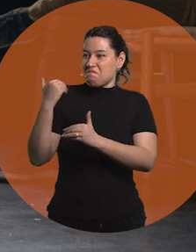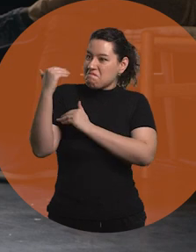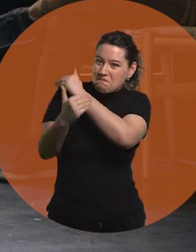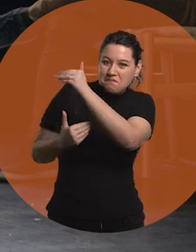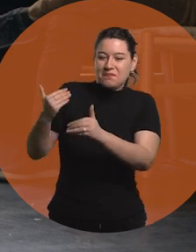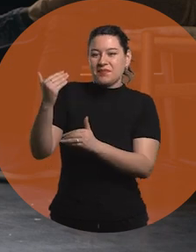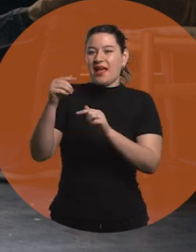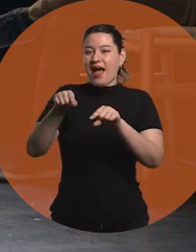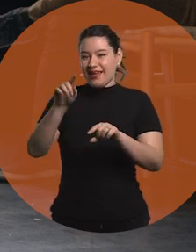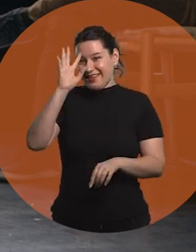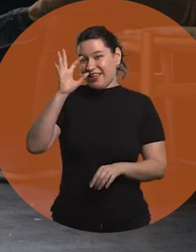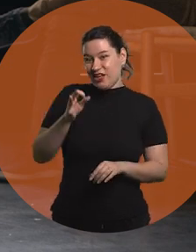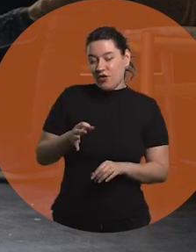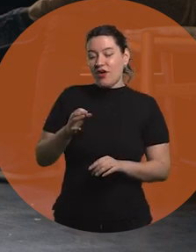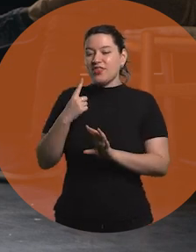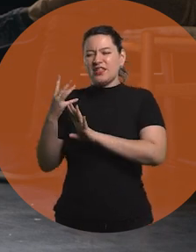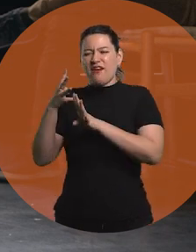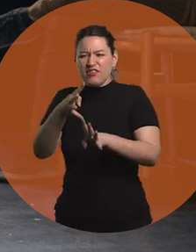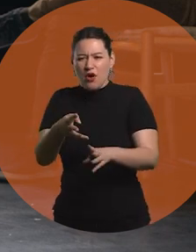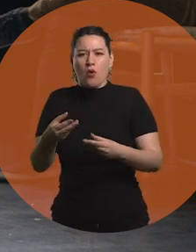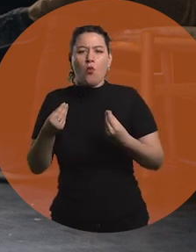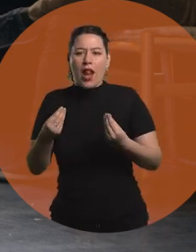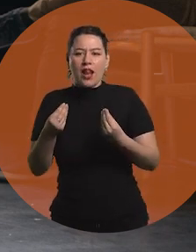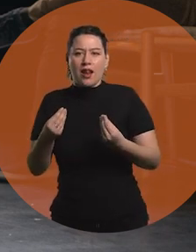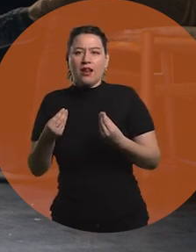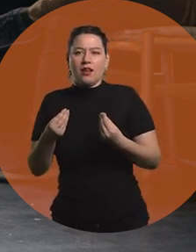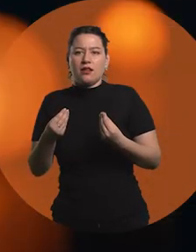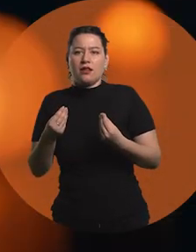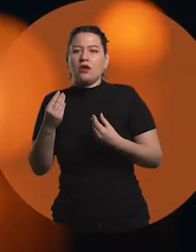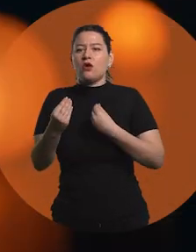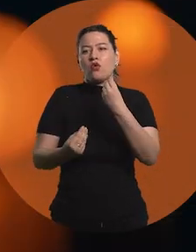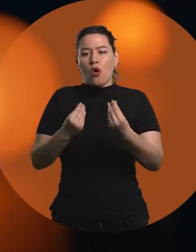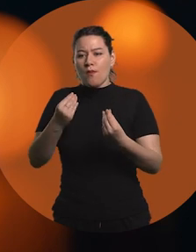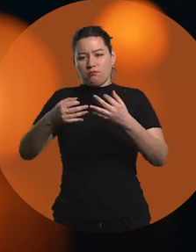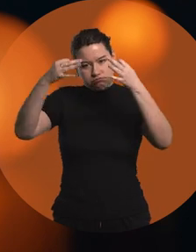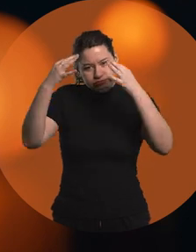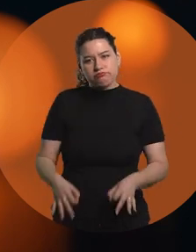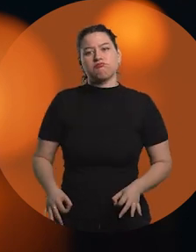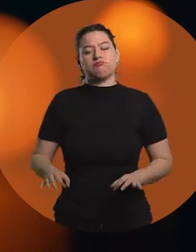So I think that the challenge we have is precisely how to apply it well.